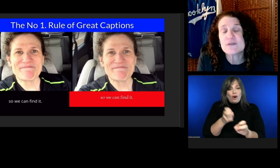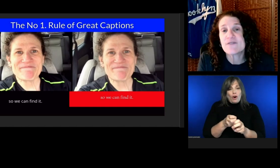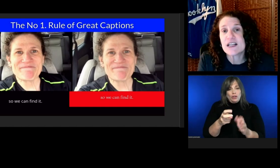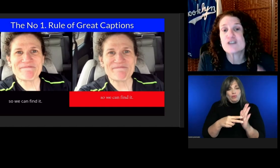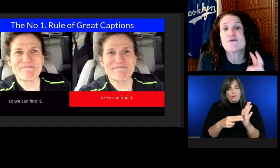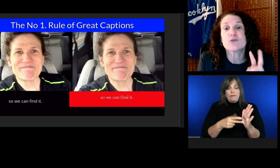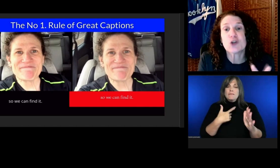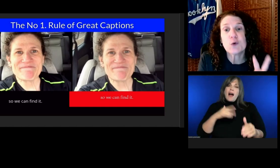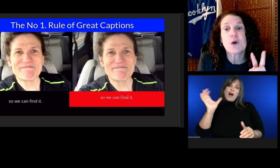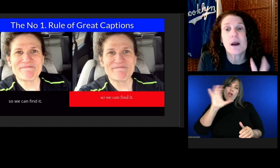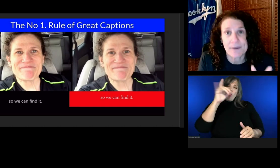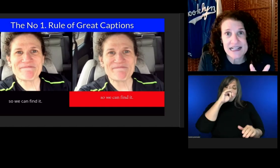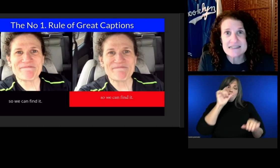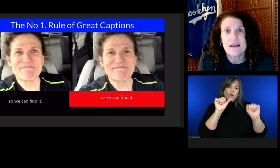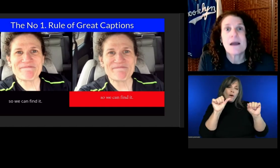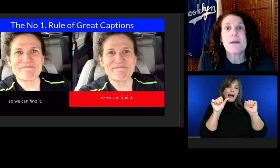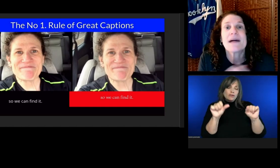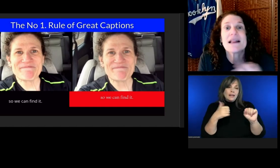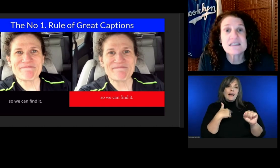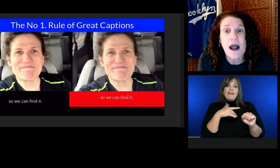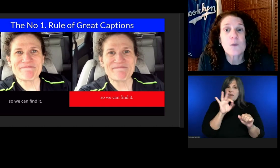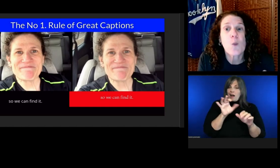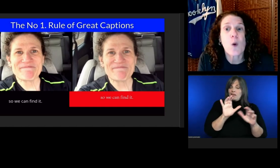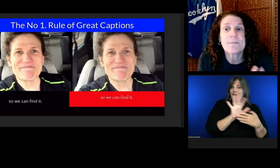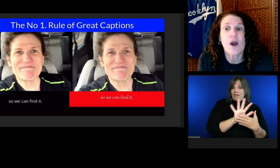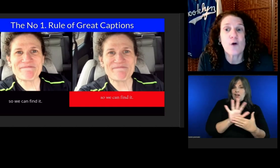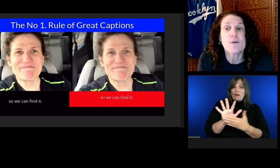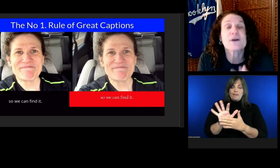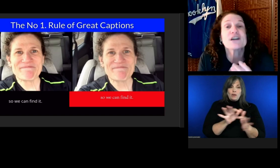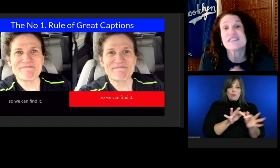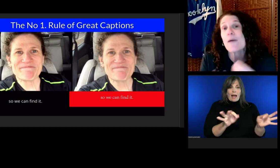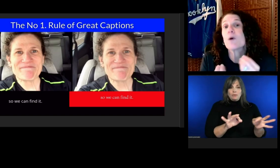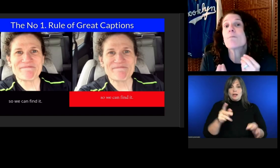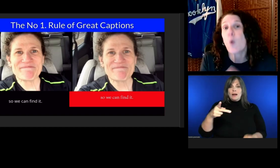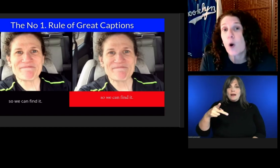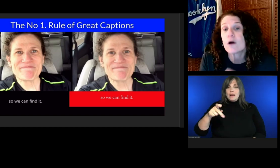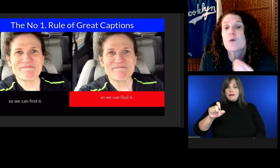Captions without a background are hard to read. When I was looking for exercise videos, I found captioned videos from two companies. Peloton won me over, because they were more readable.